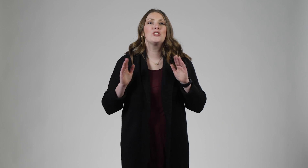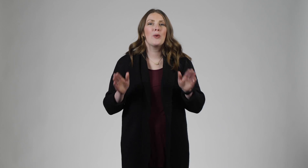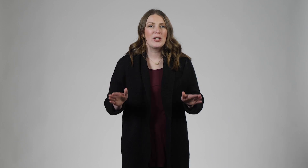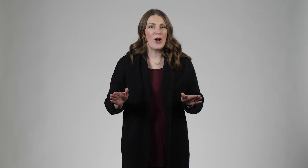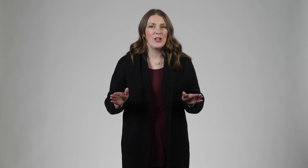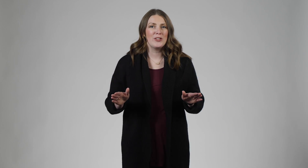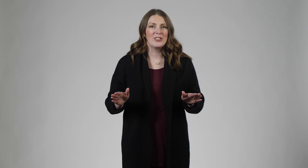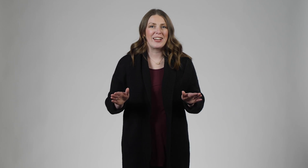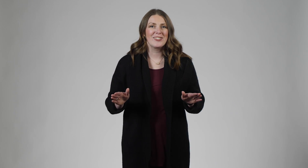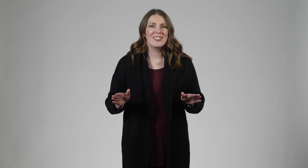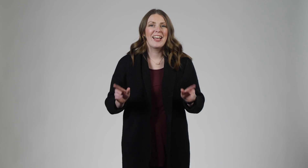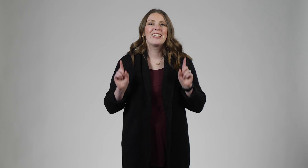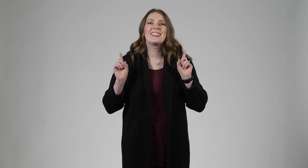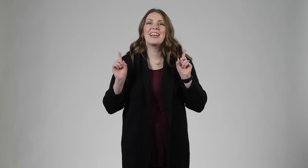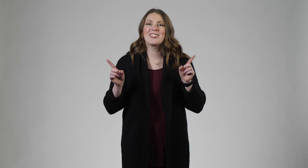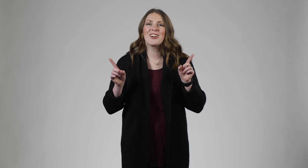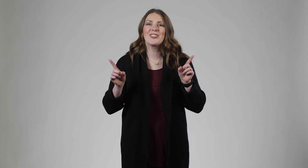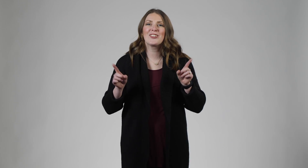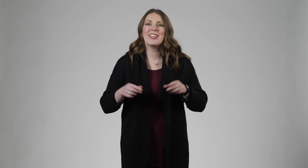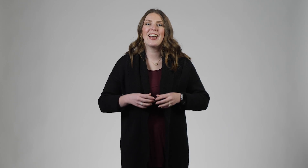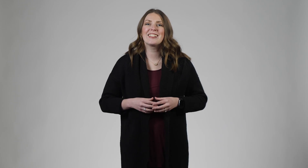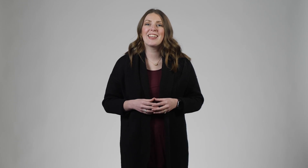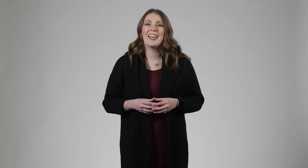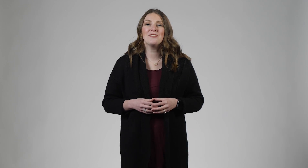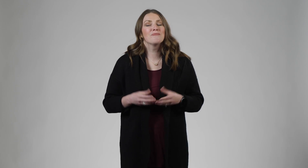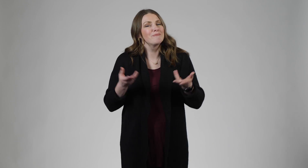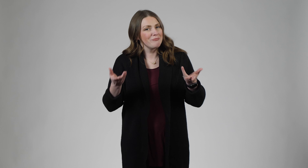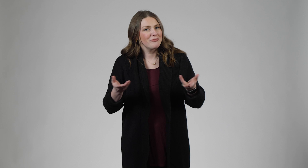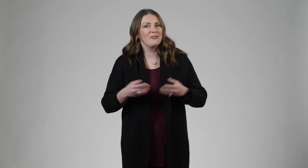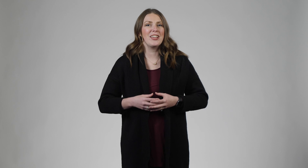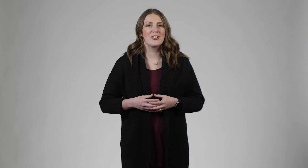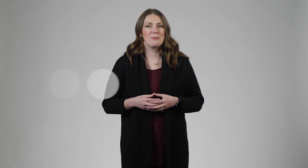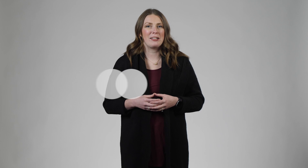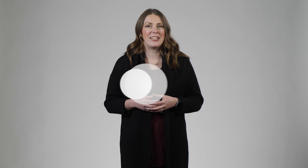knowing all of your letters, let's start learning how to sign fingerspelling.